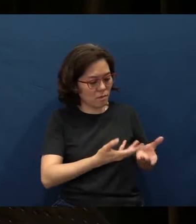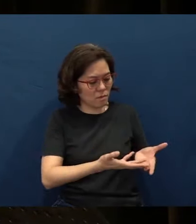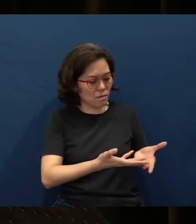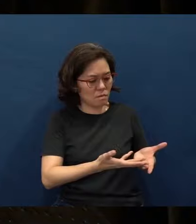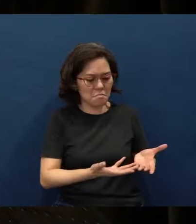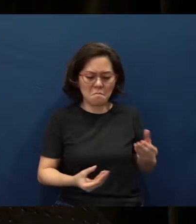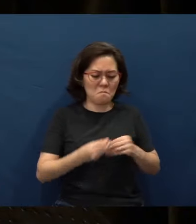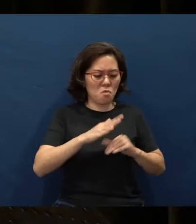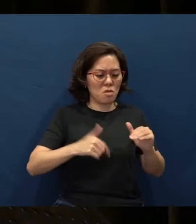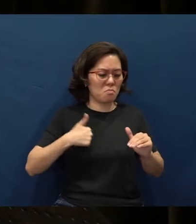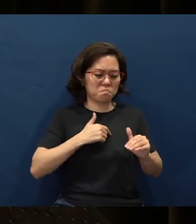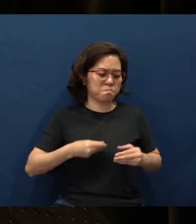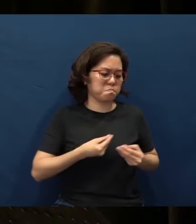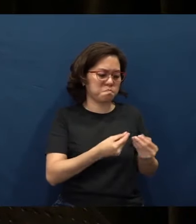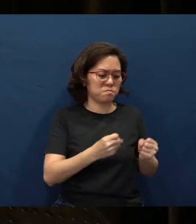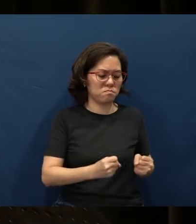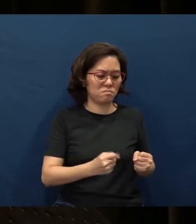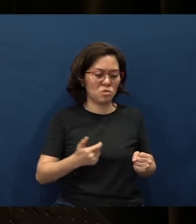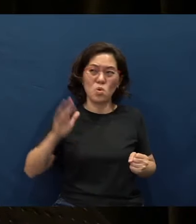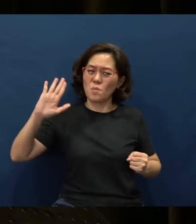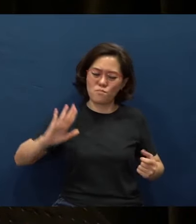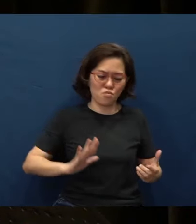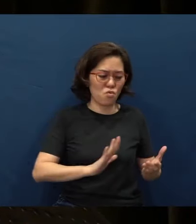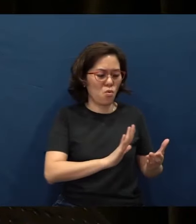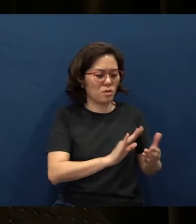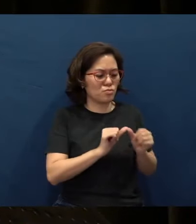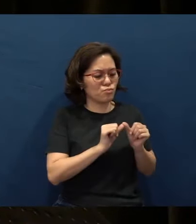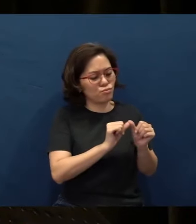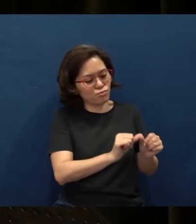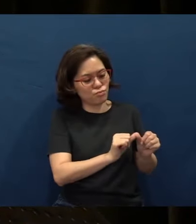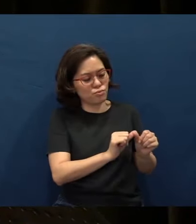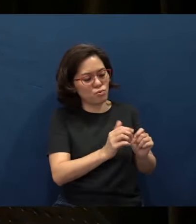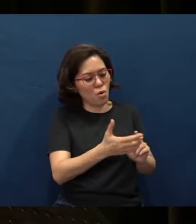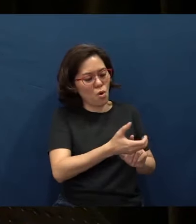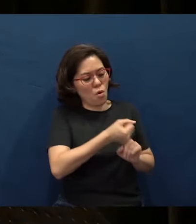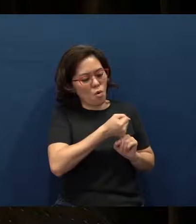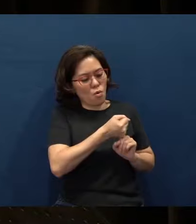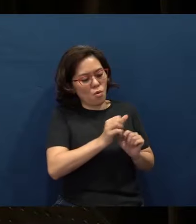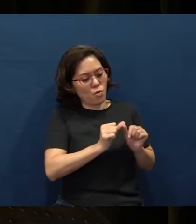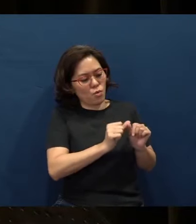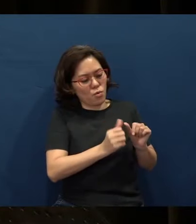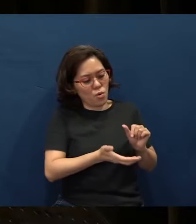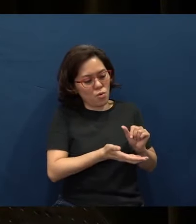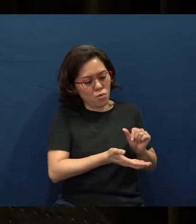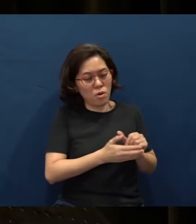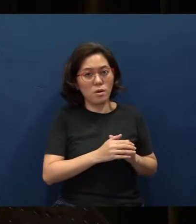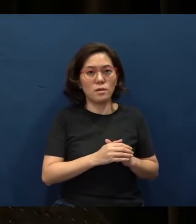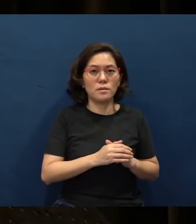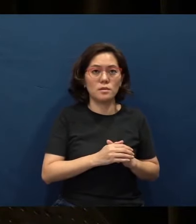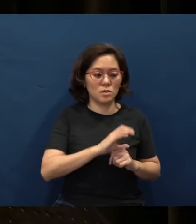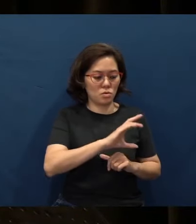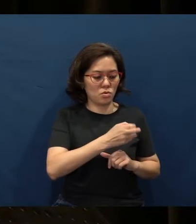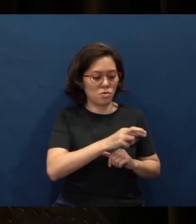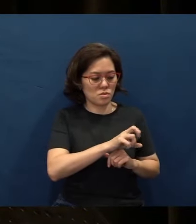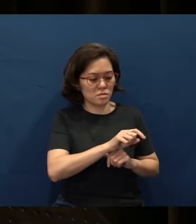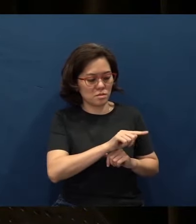Your presence can continue to hold and sustain Christina and the girls.